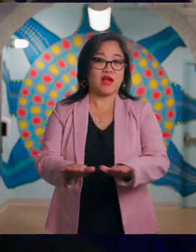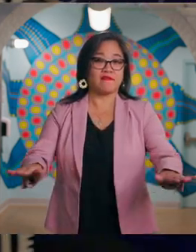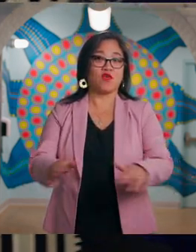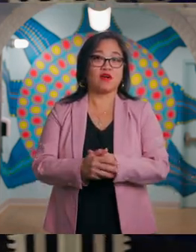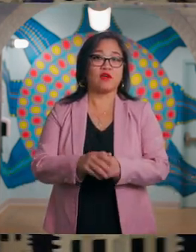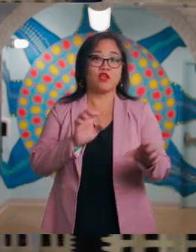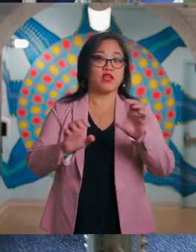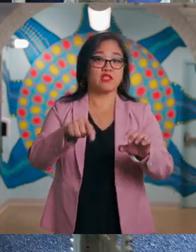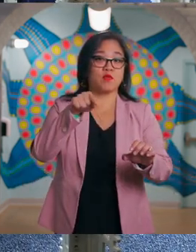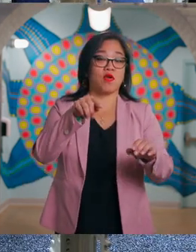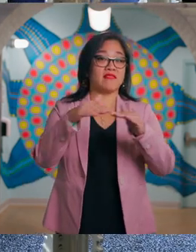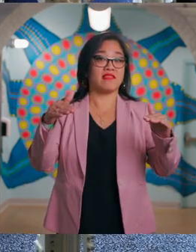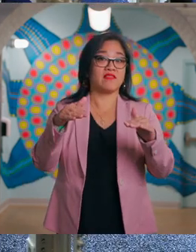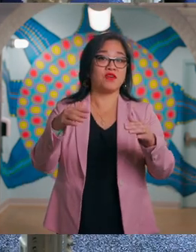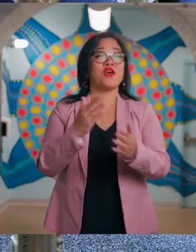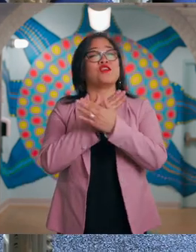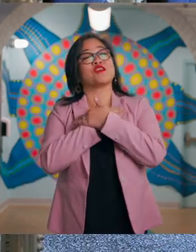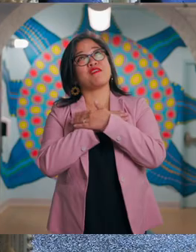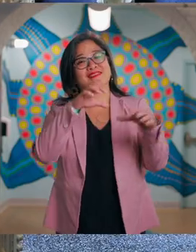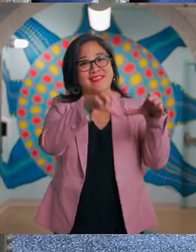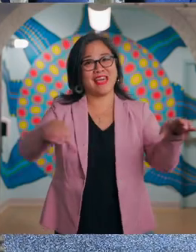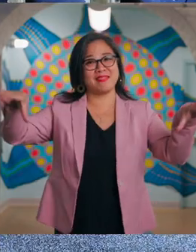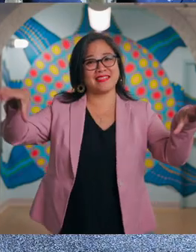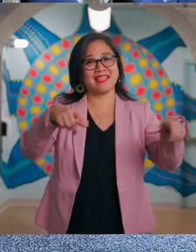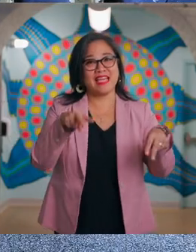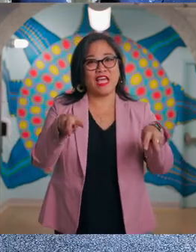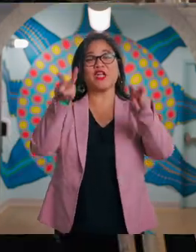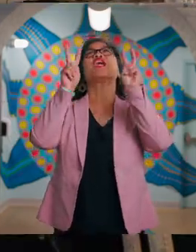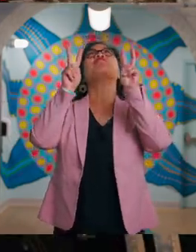You can explore this level, rest in hammocks and look up to see hills and passages above you.